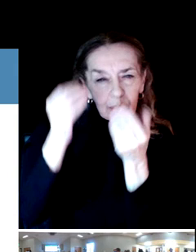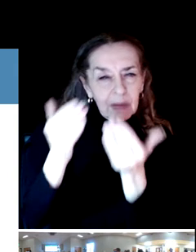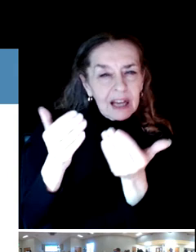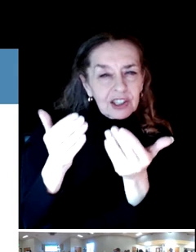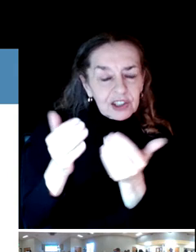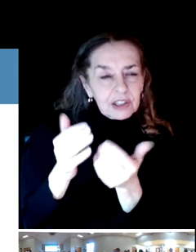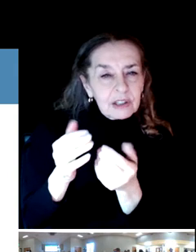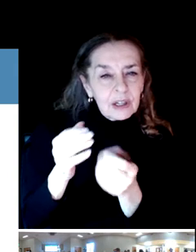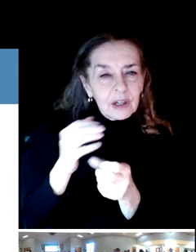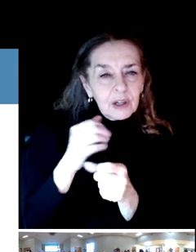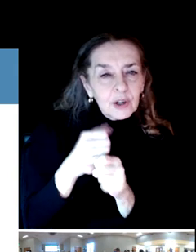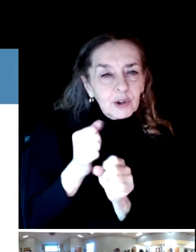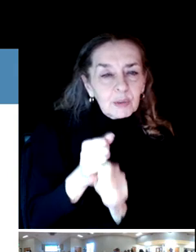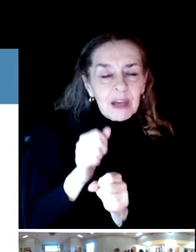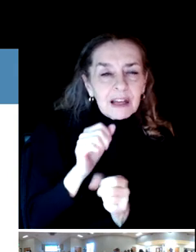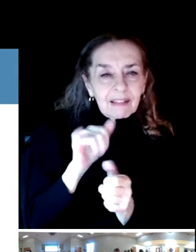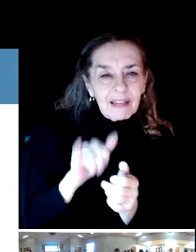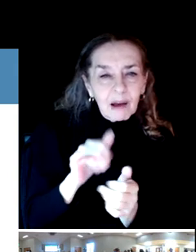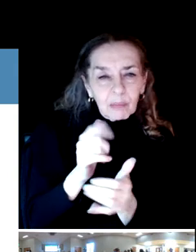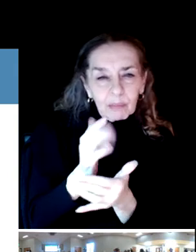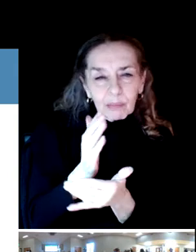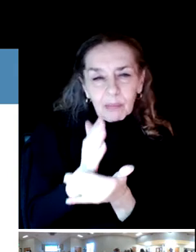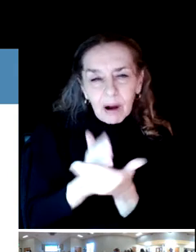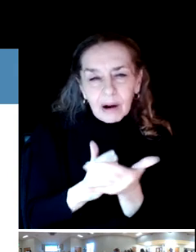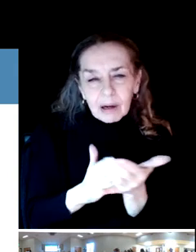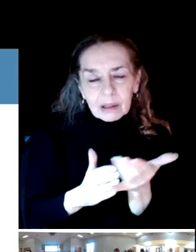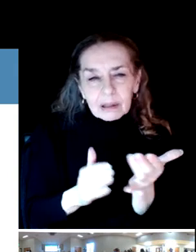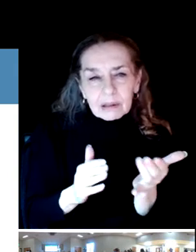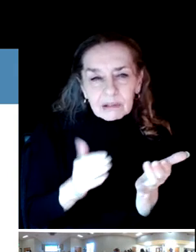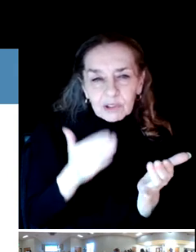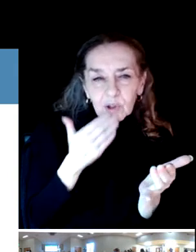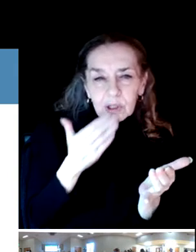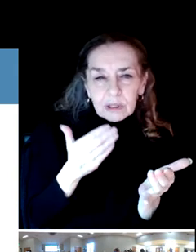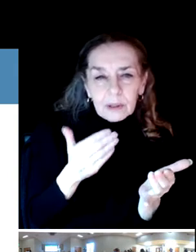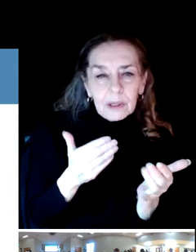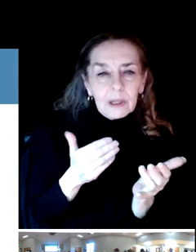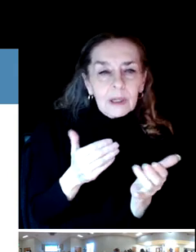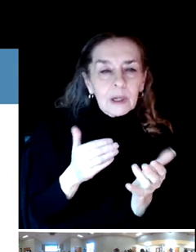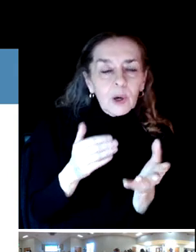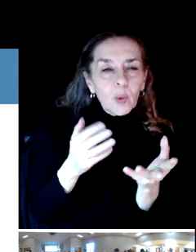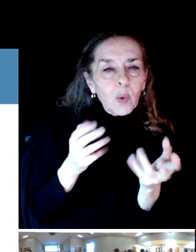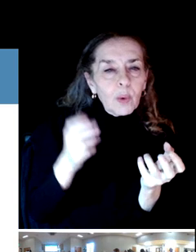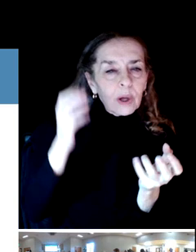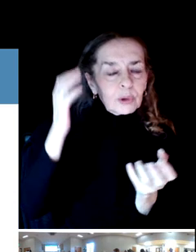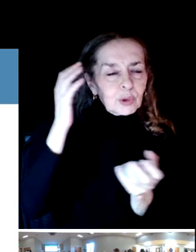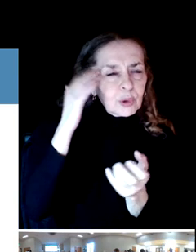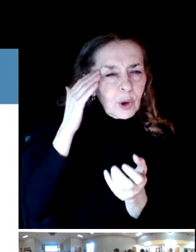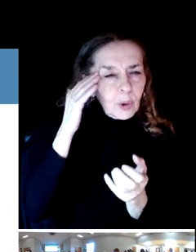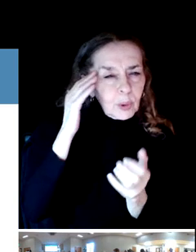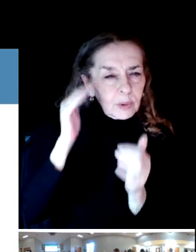part statistically valid, meaning that decision makers can use that data and be pretty sure